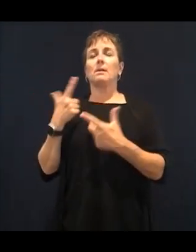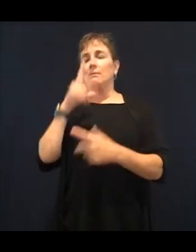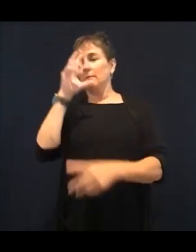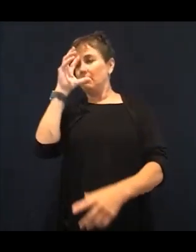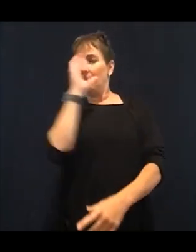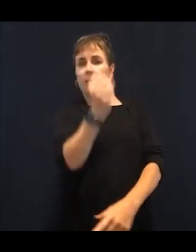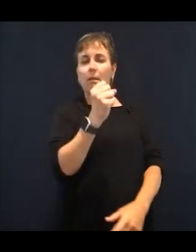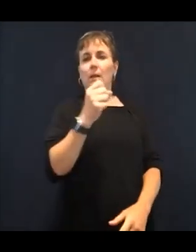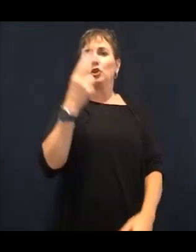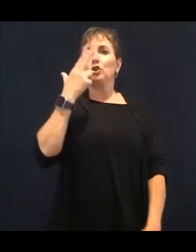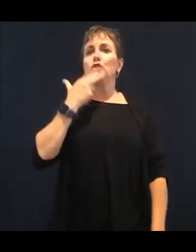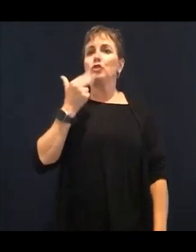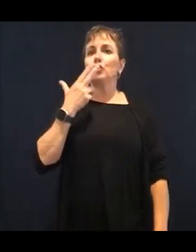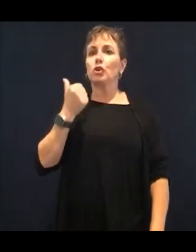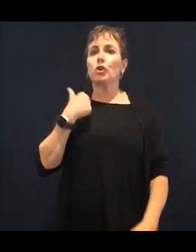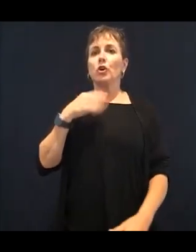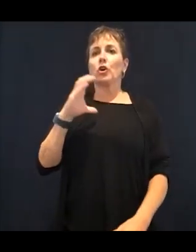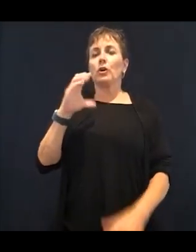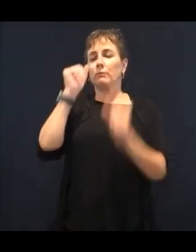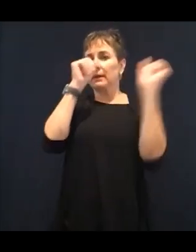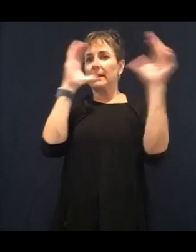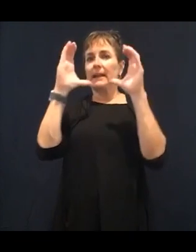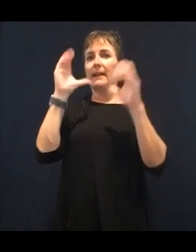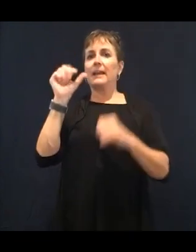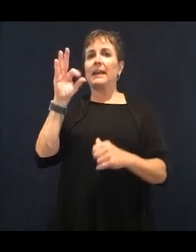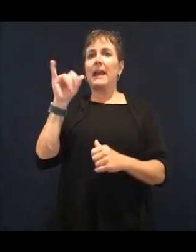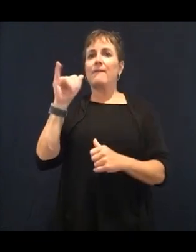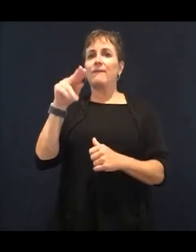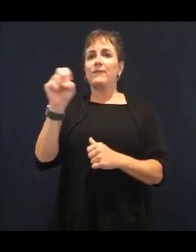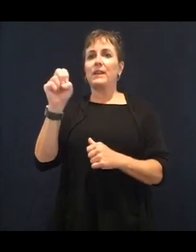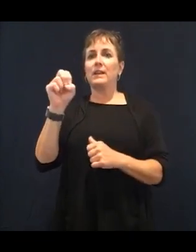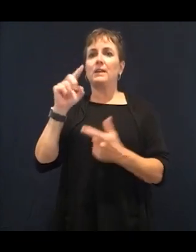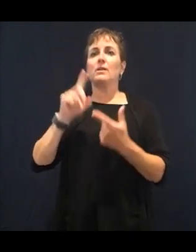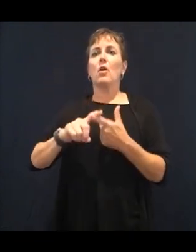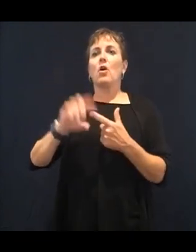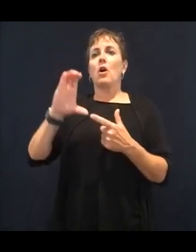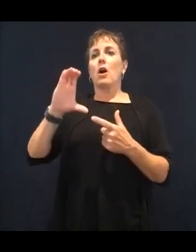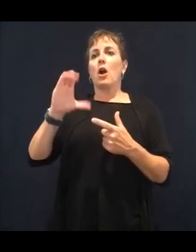will automatically lift us up and keep us from dragging through the day. So